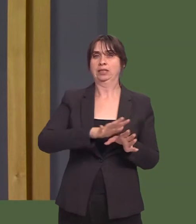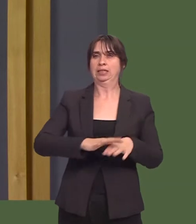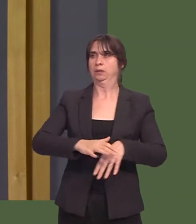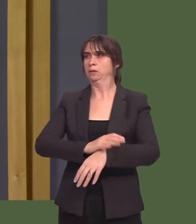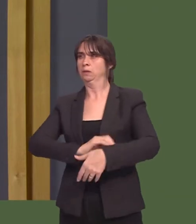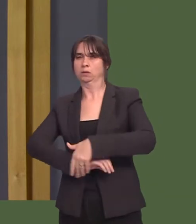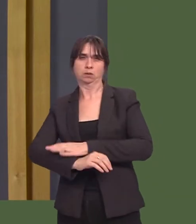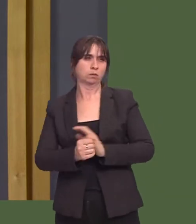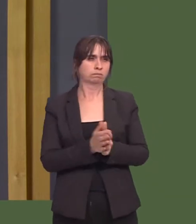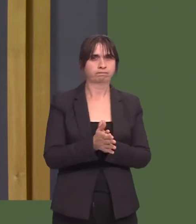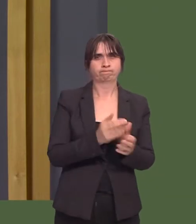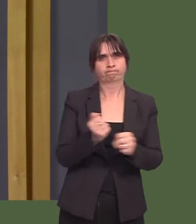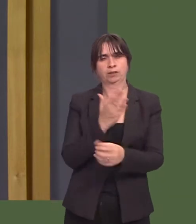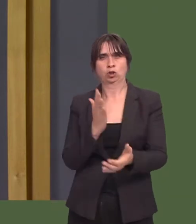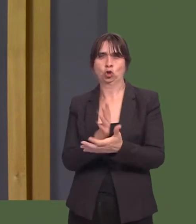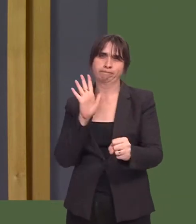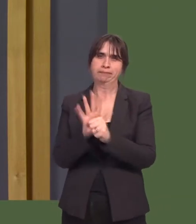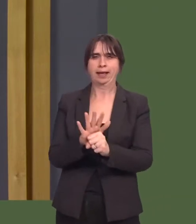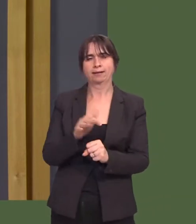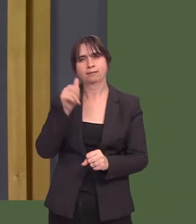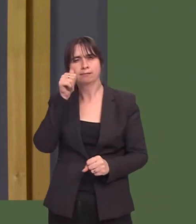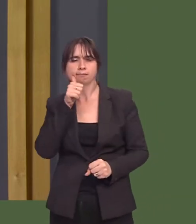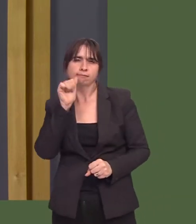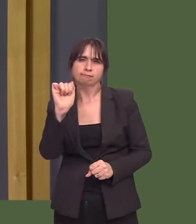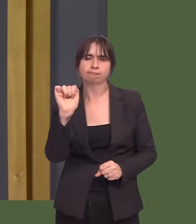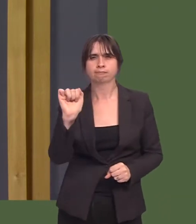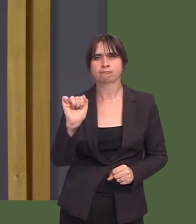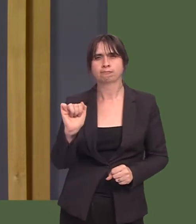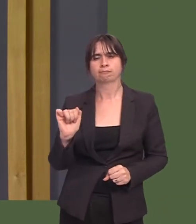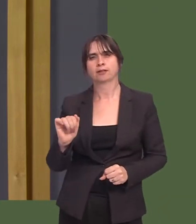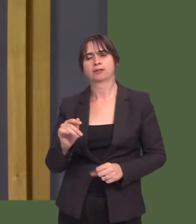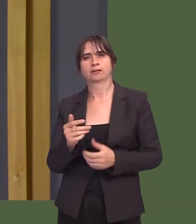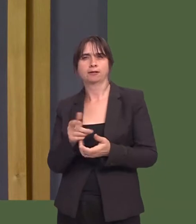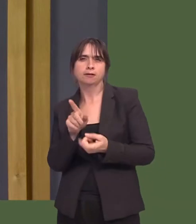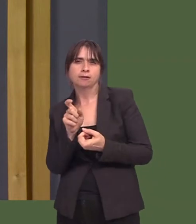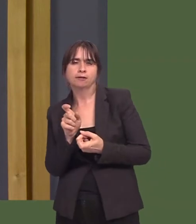ensuring the introduction of no-cold-calling zones. In fact, I was the cabinet member introducing them at the time.